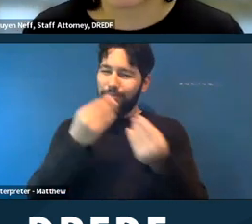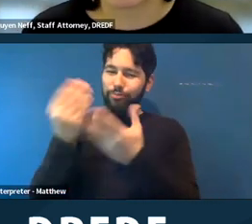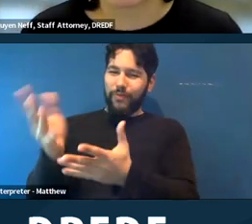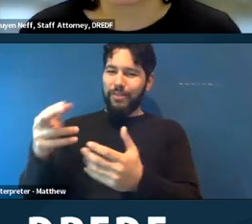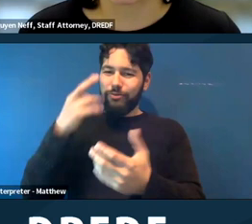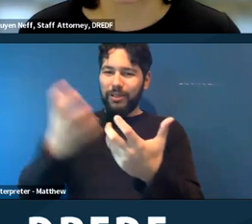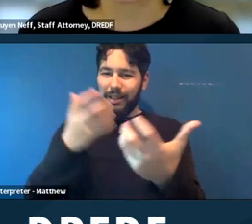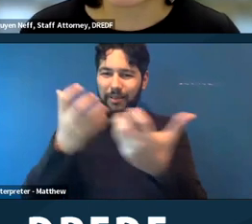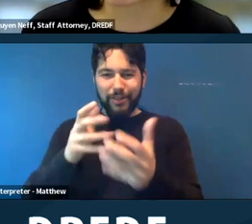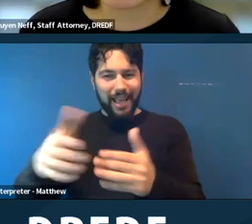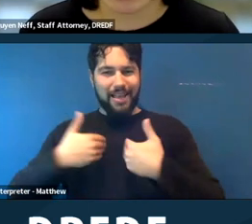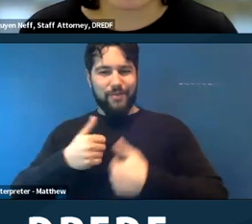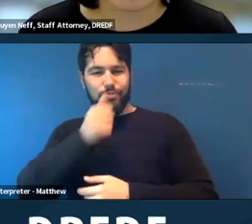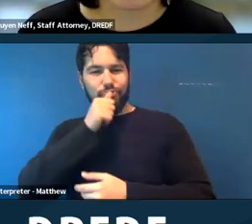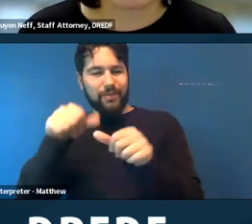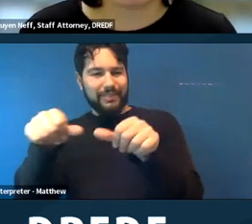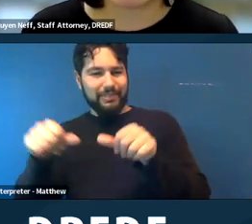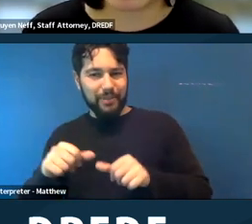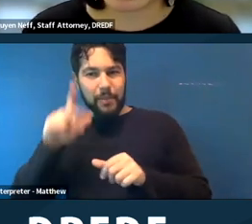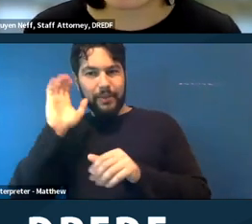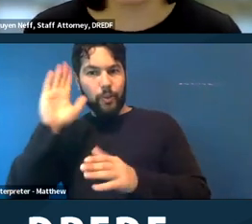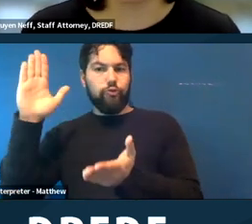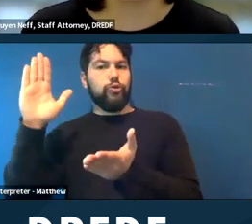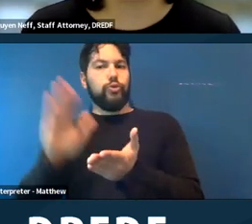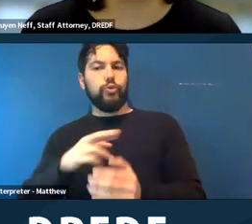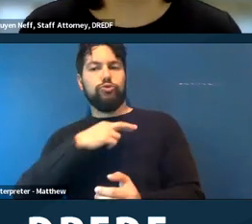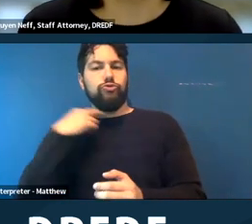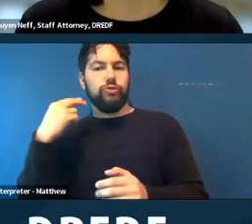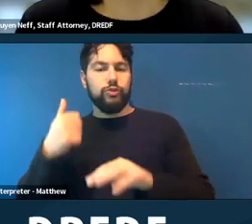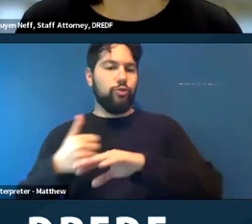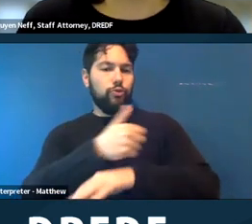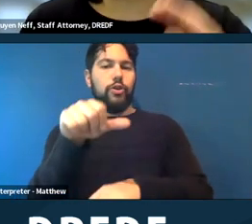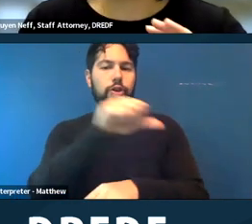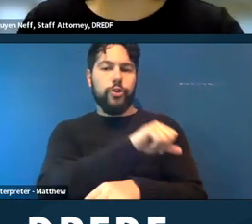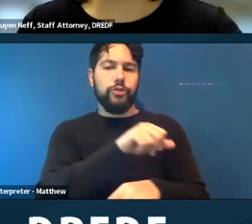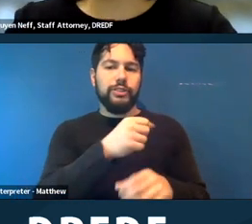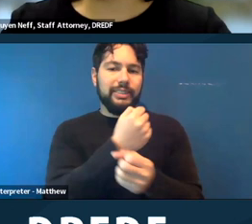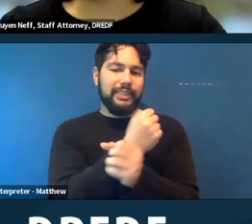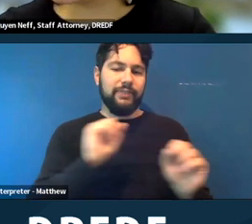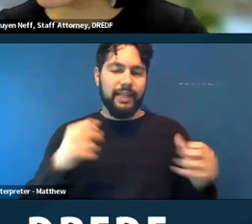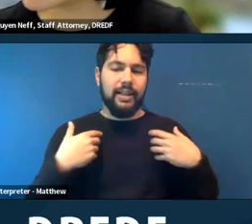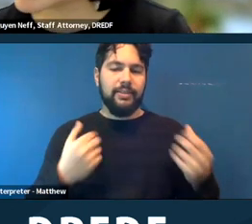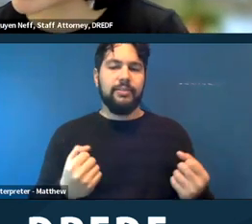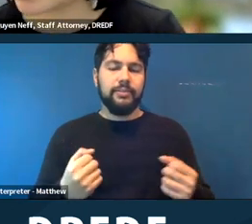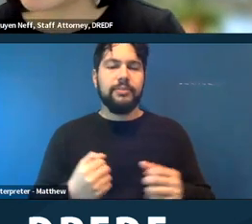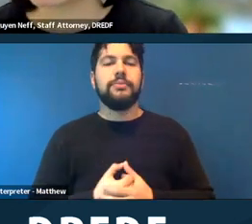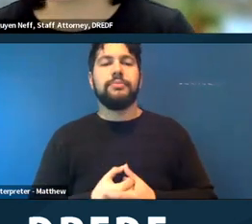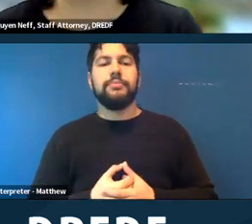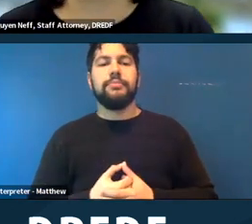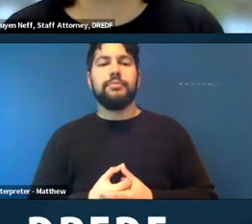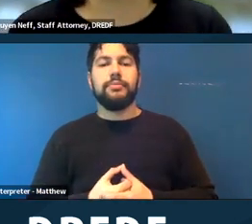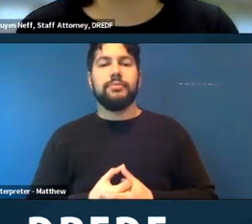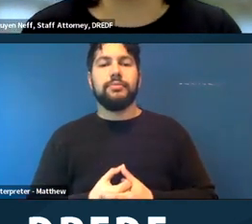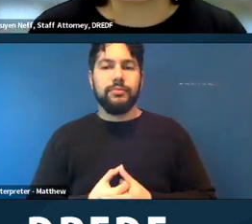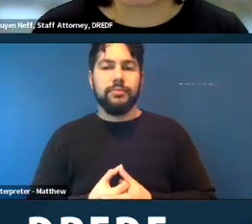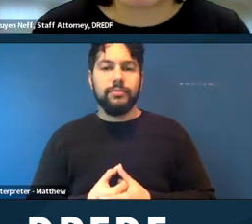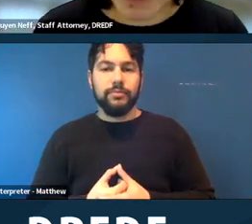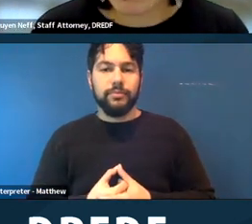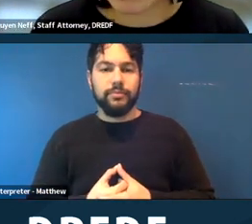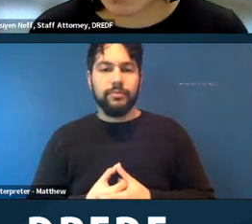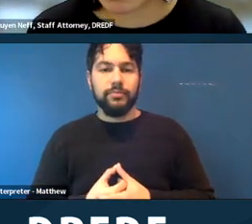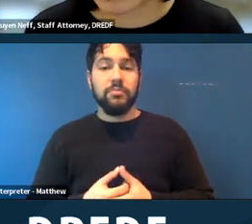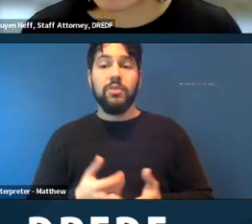person is a direct threat to health or safety. Okay. So that is the basics of the reasonable